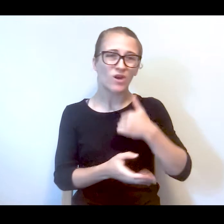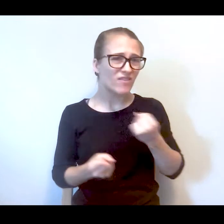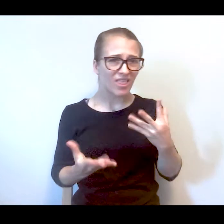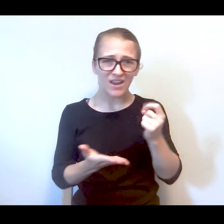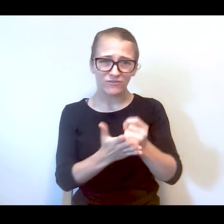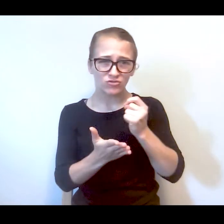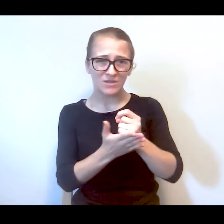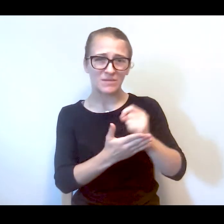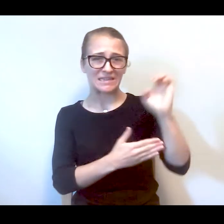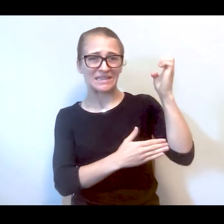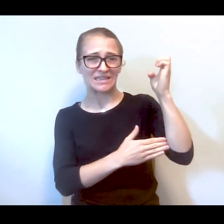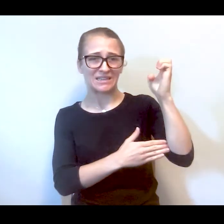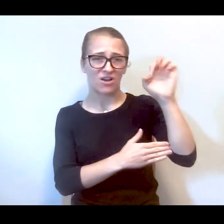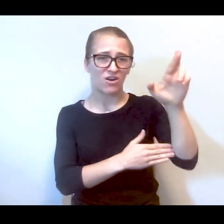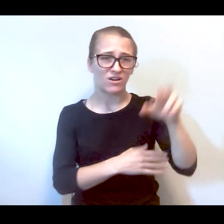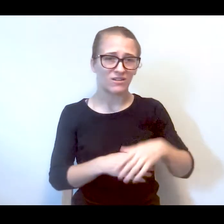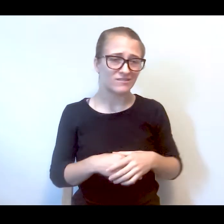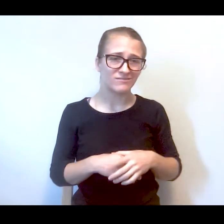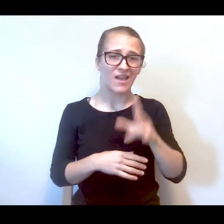don't get too much treatment in an ER. And that's